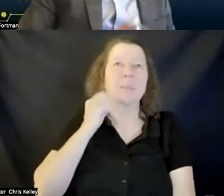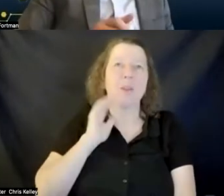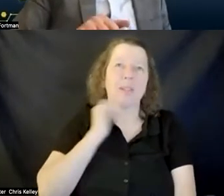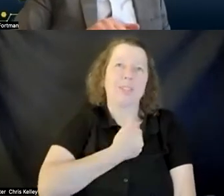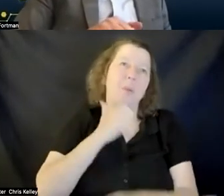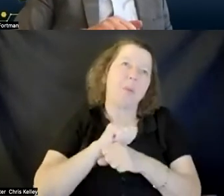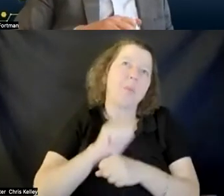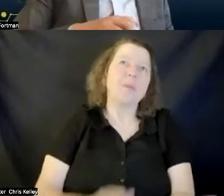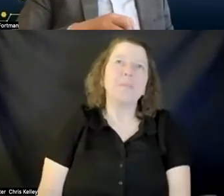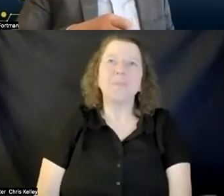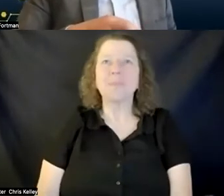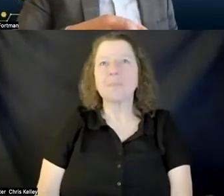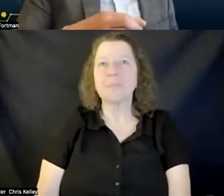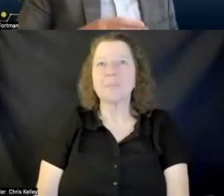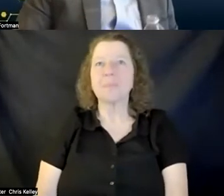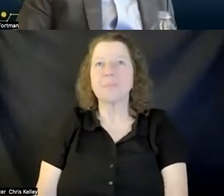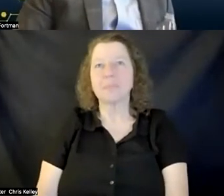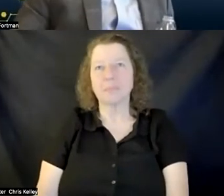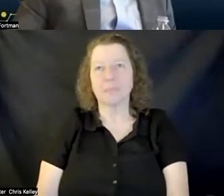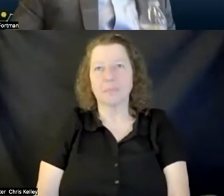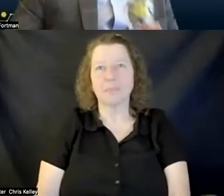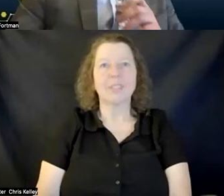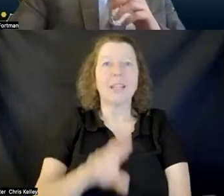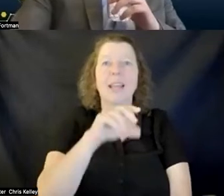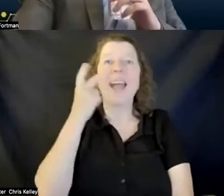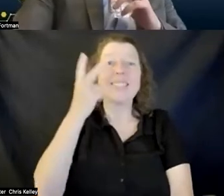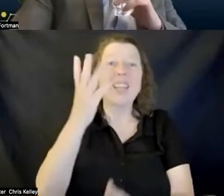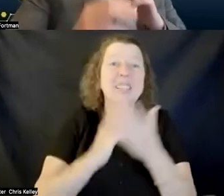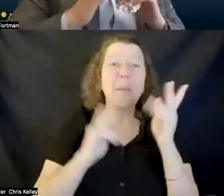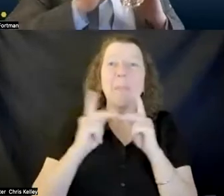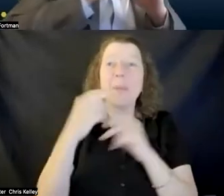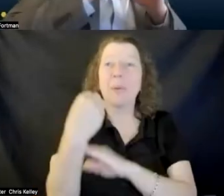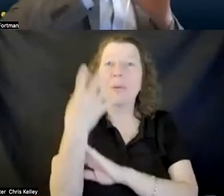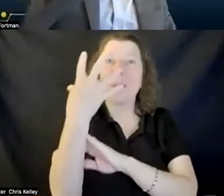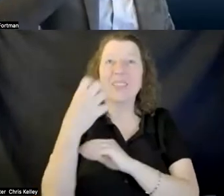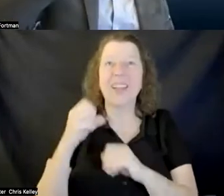that's great i see some folks turn down their cameras any questions from from the participants